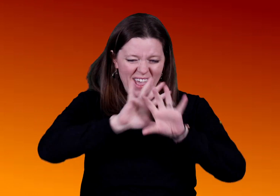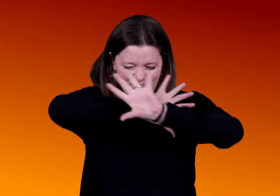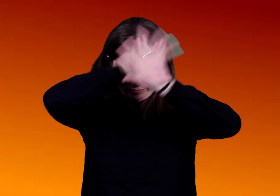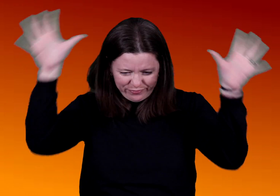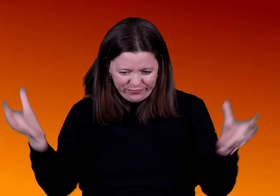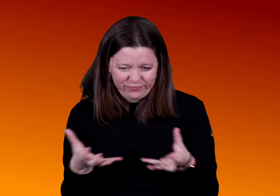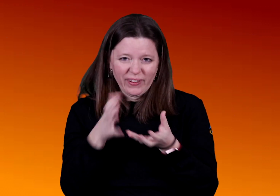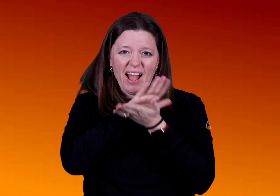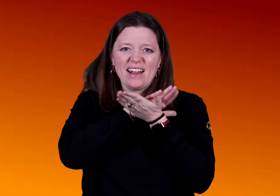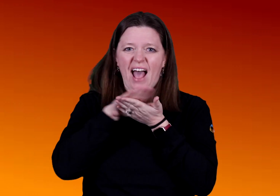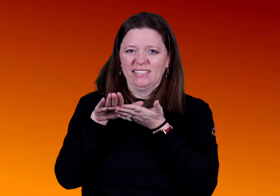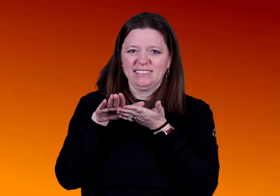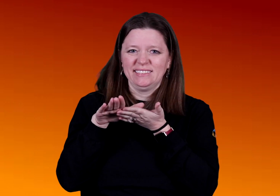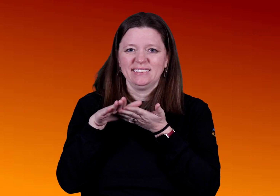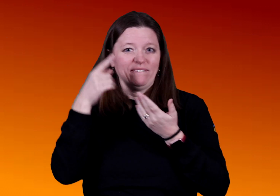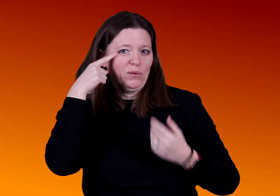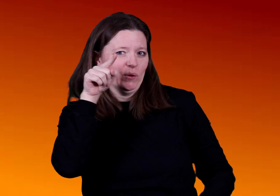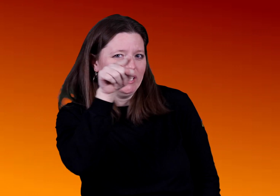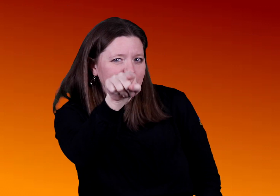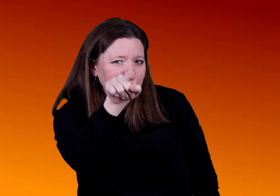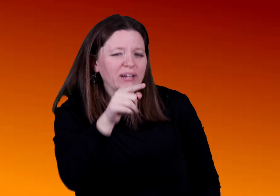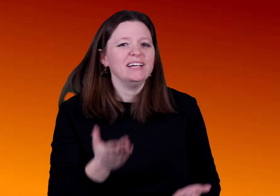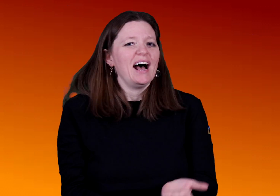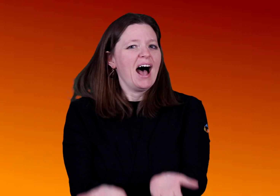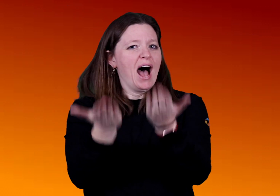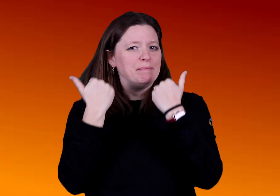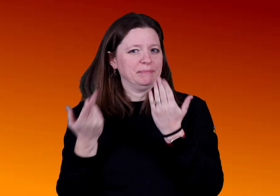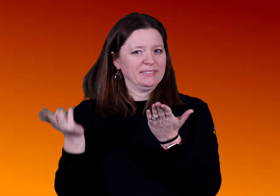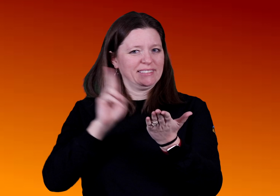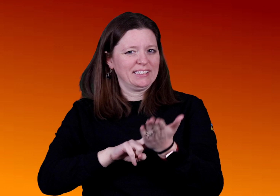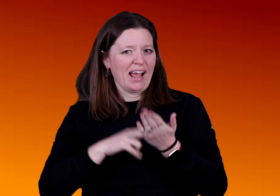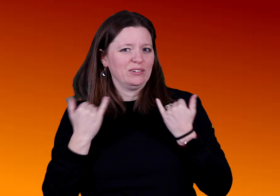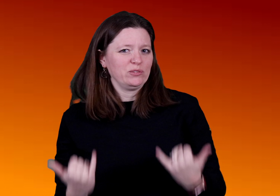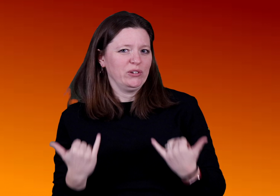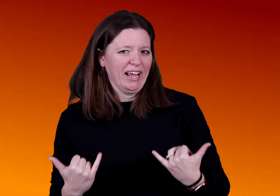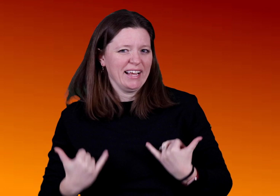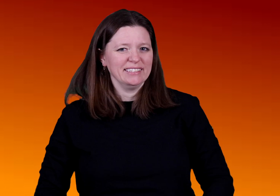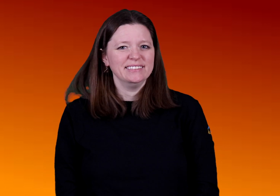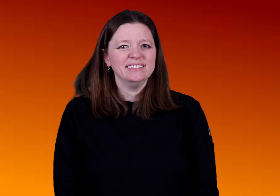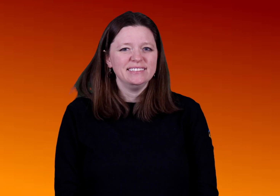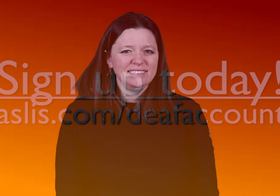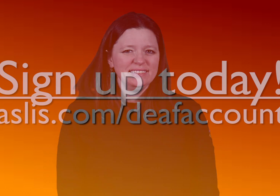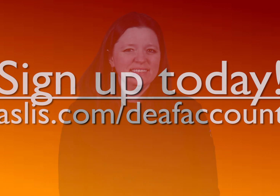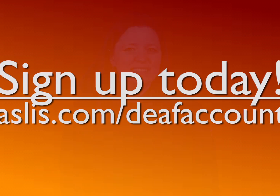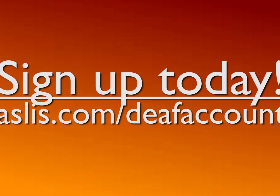All these features will benefit YOU – our customer! Contact us to sign up today!